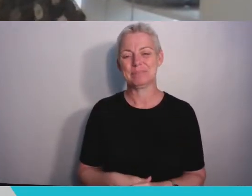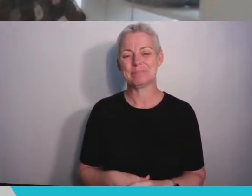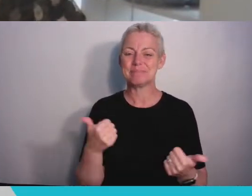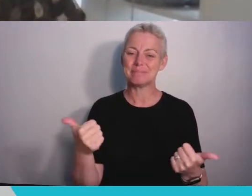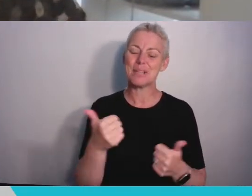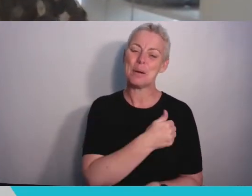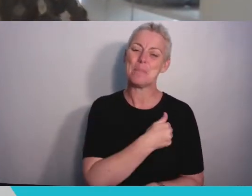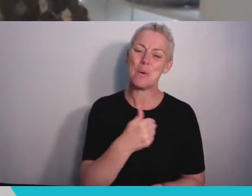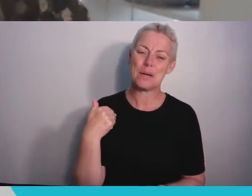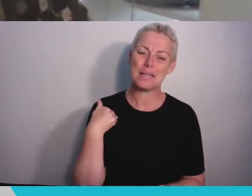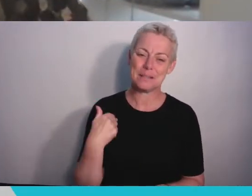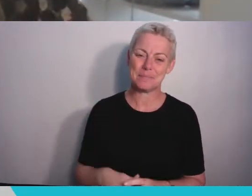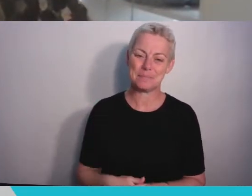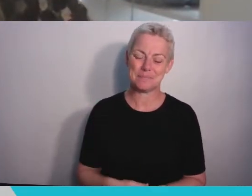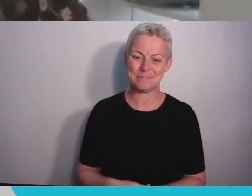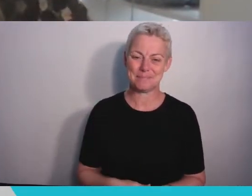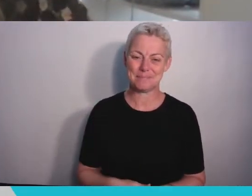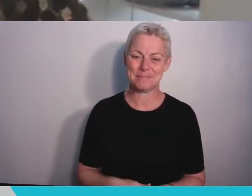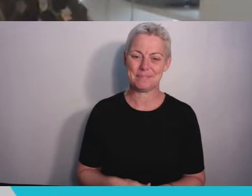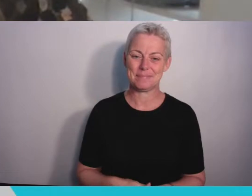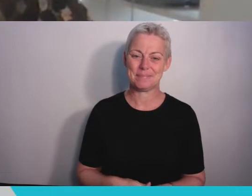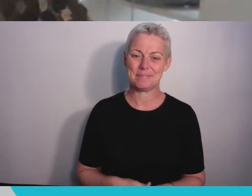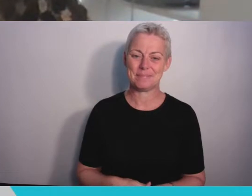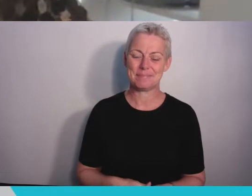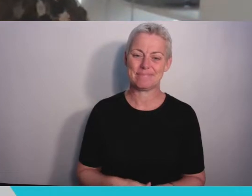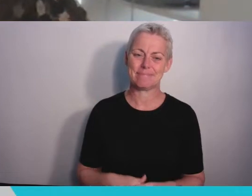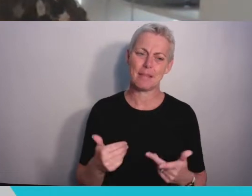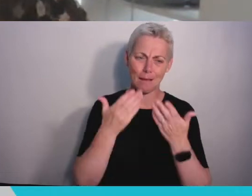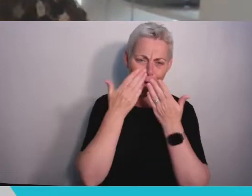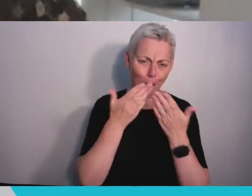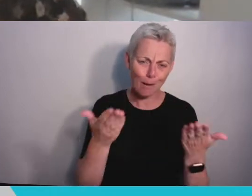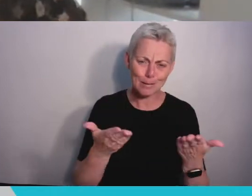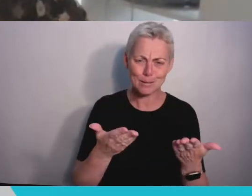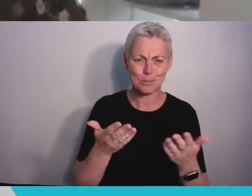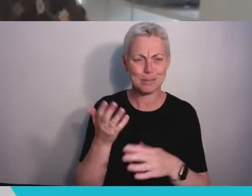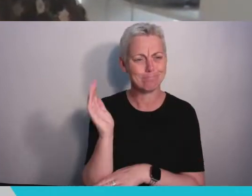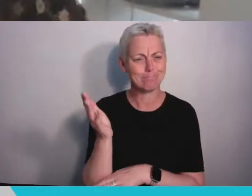It’s an honour to be speaking with you today as you take this opportunity to reflect back